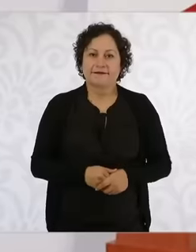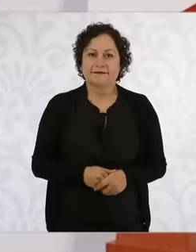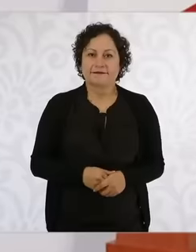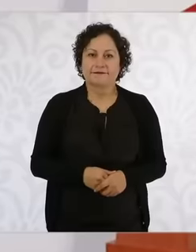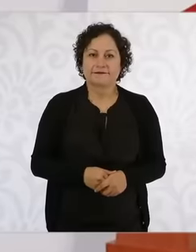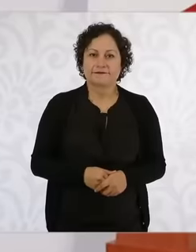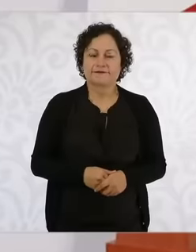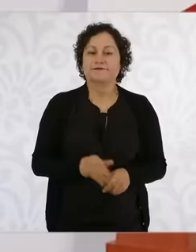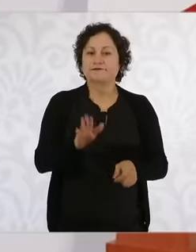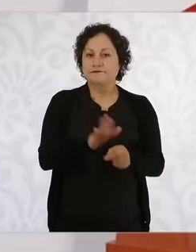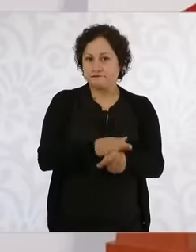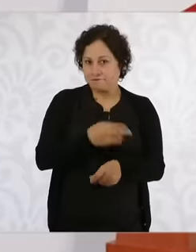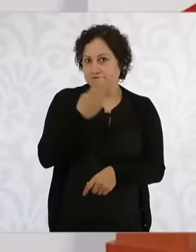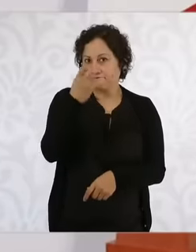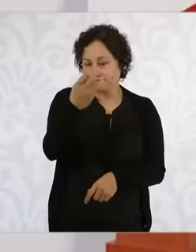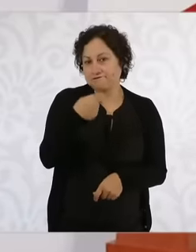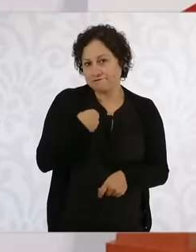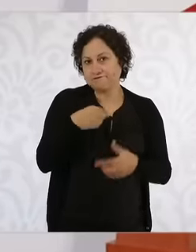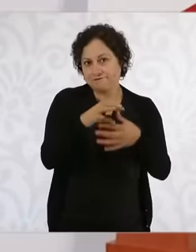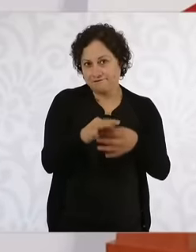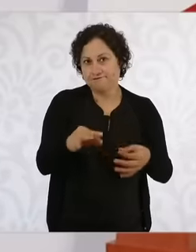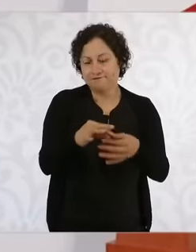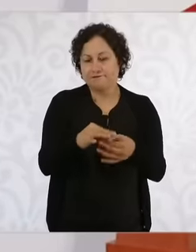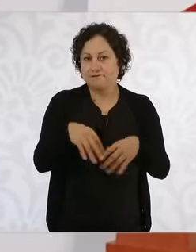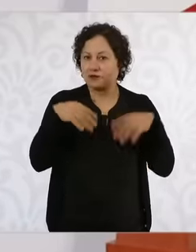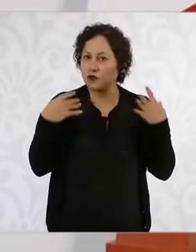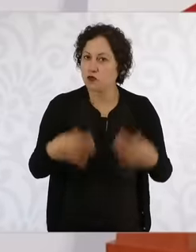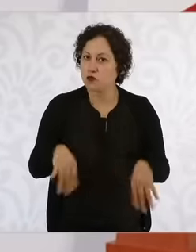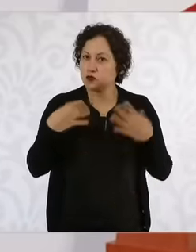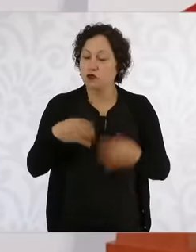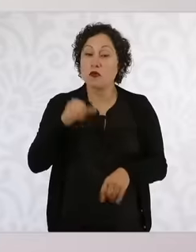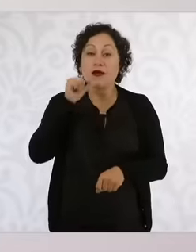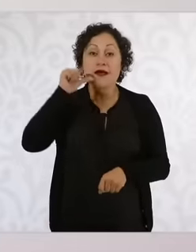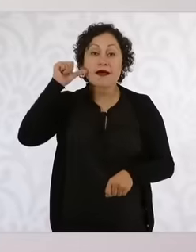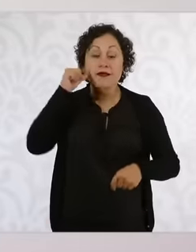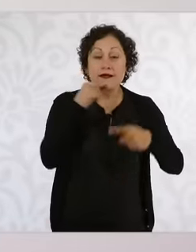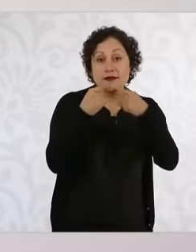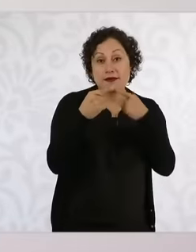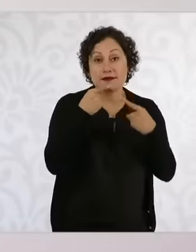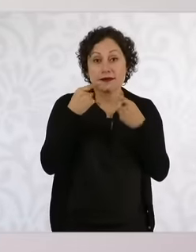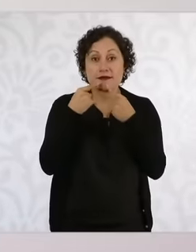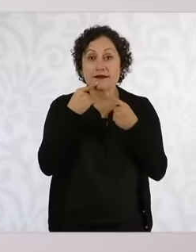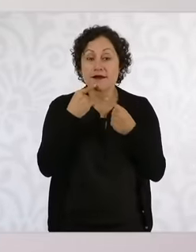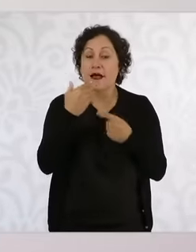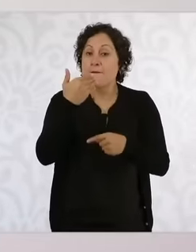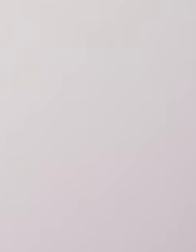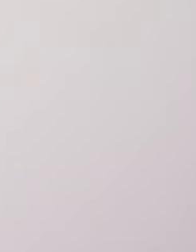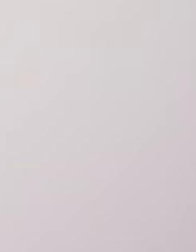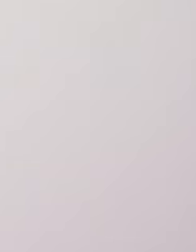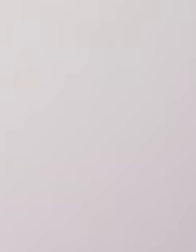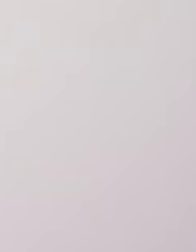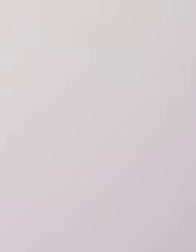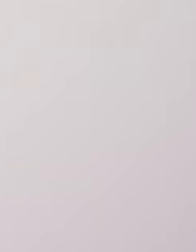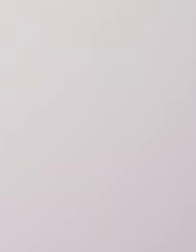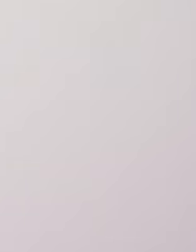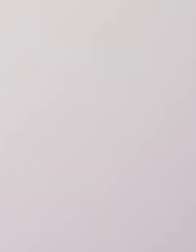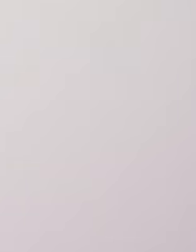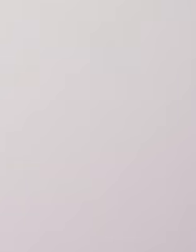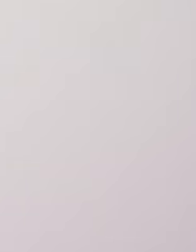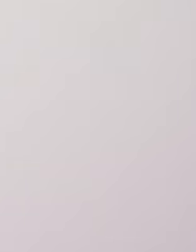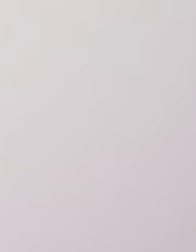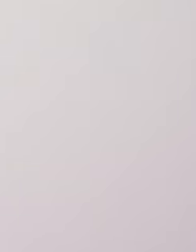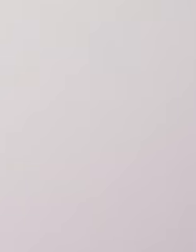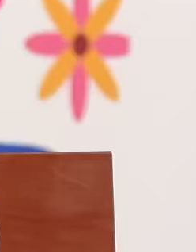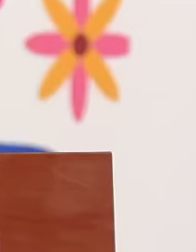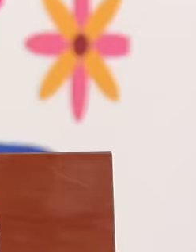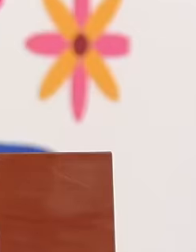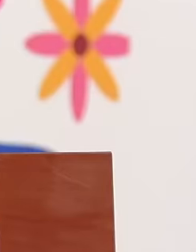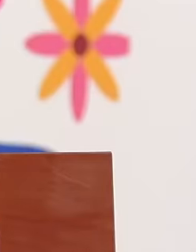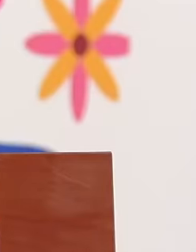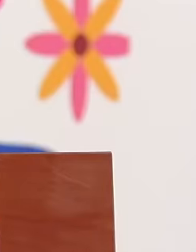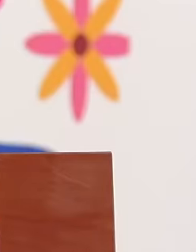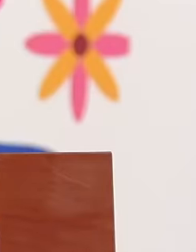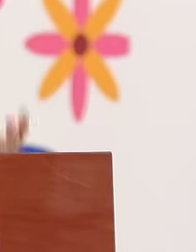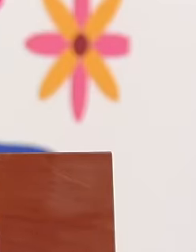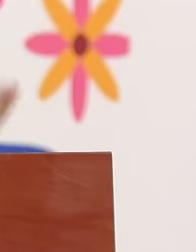that's why I say that reason prevailed, I say that the people of Mexico and the Constitution and the